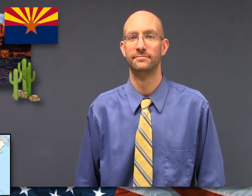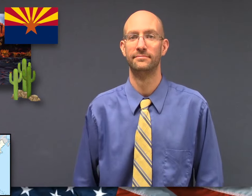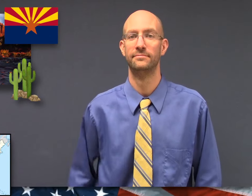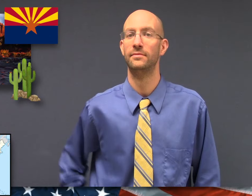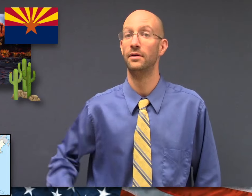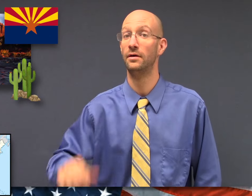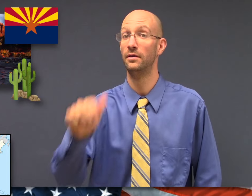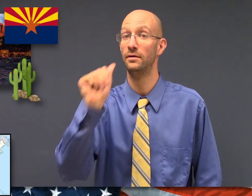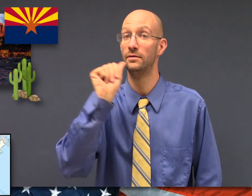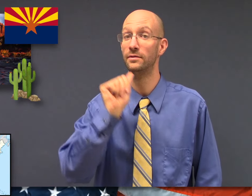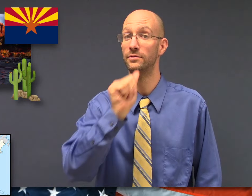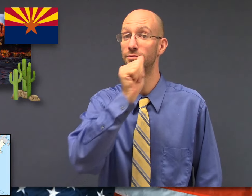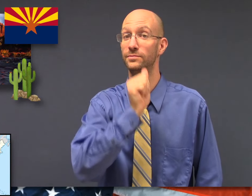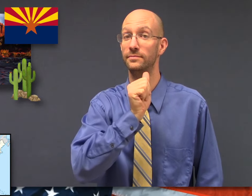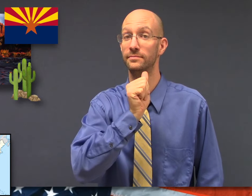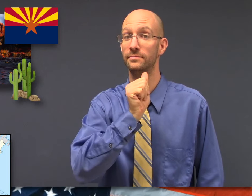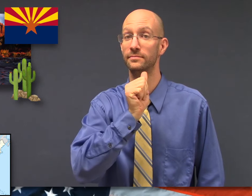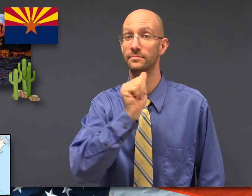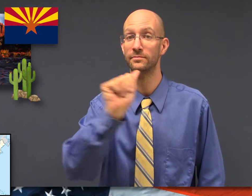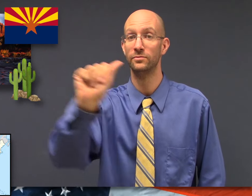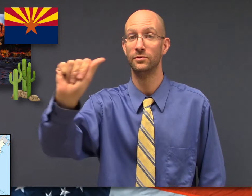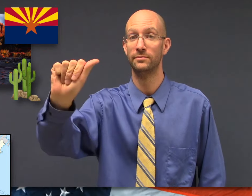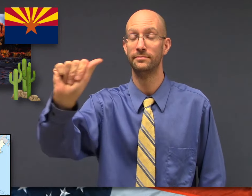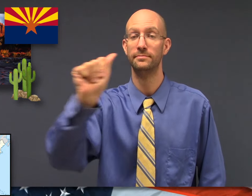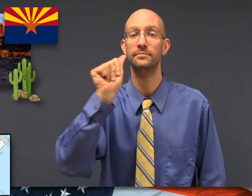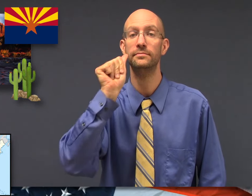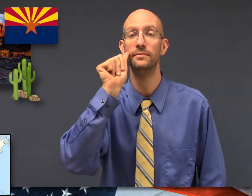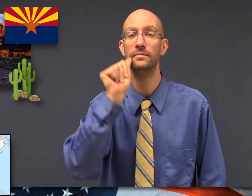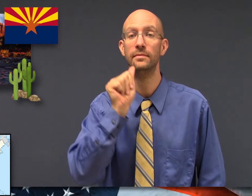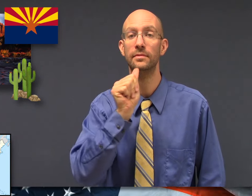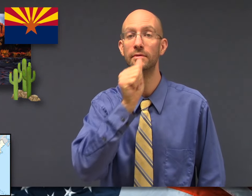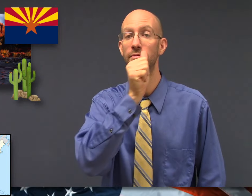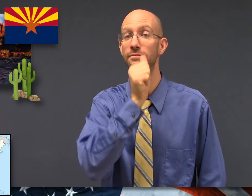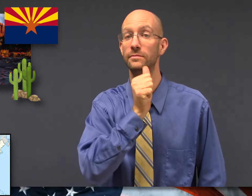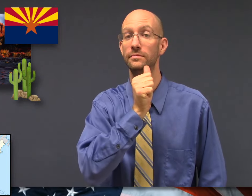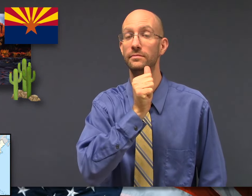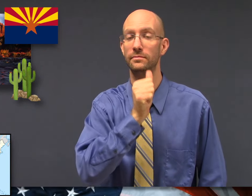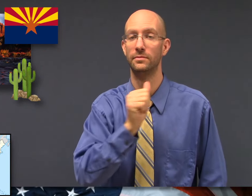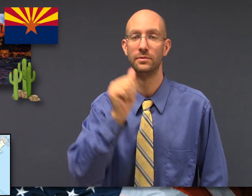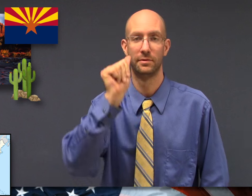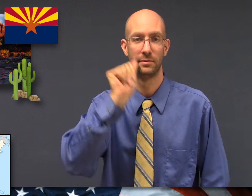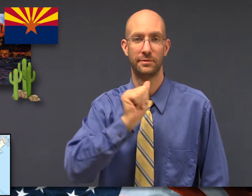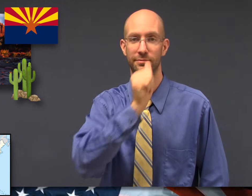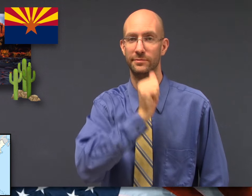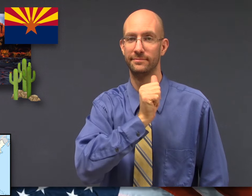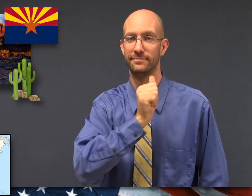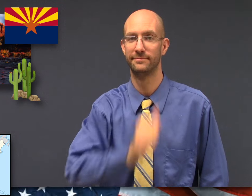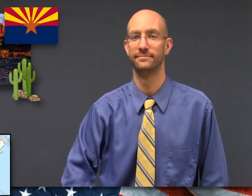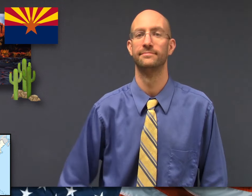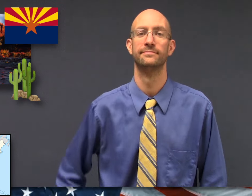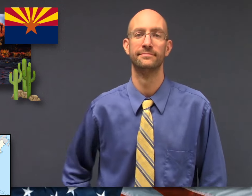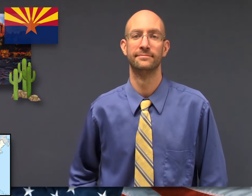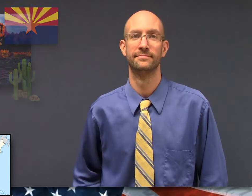Handshape-A down both sides of mouth to represent desert